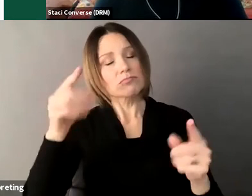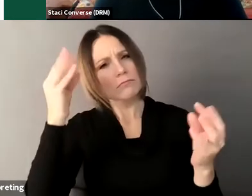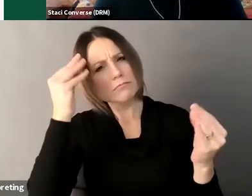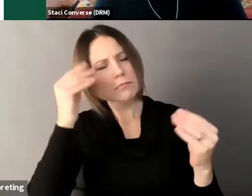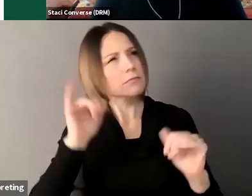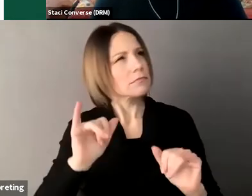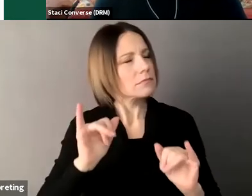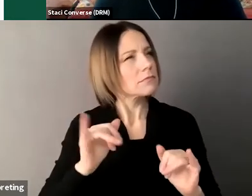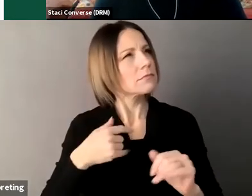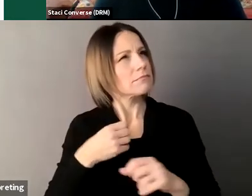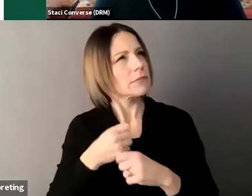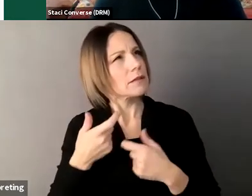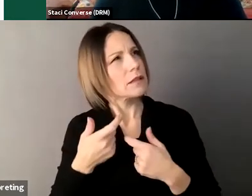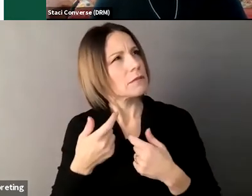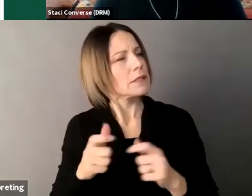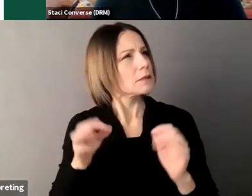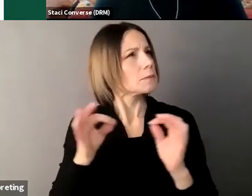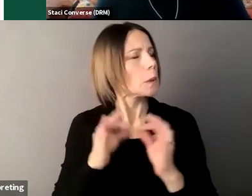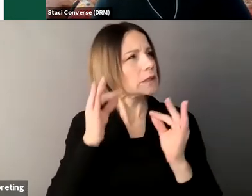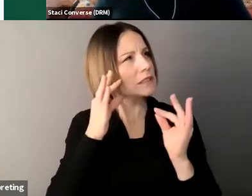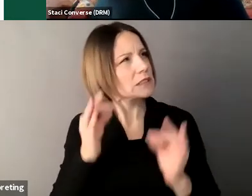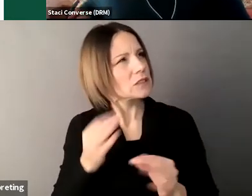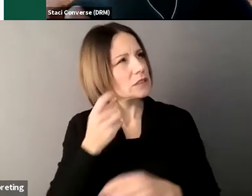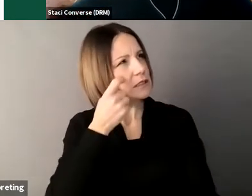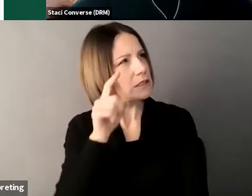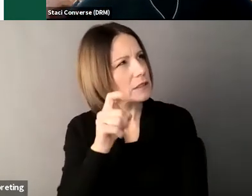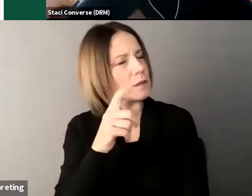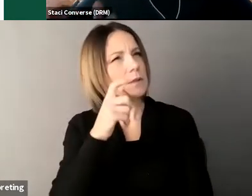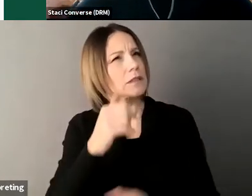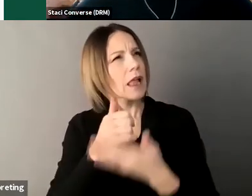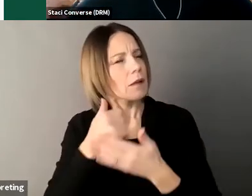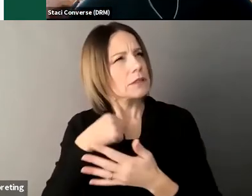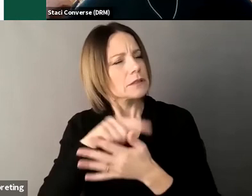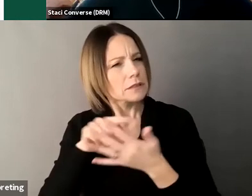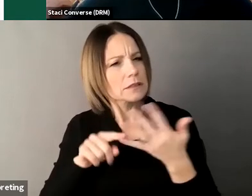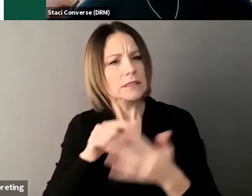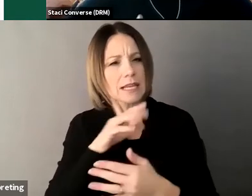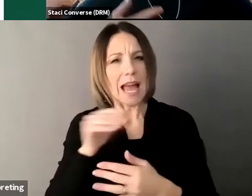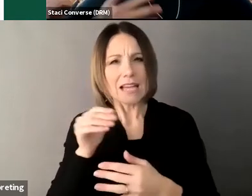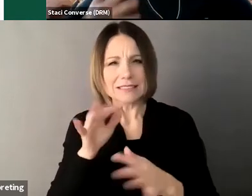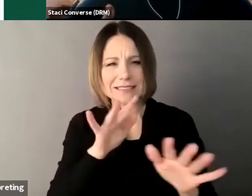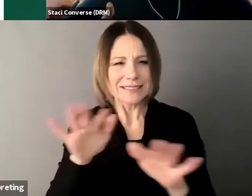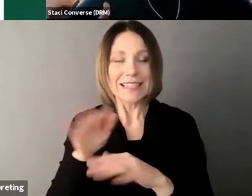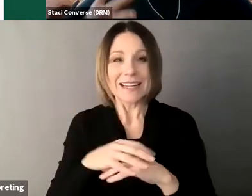for yourself um so um that is supported decision-making that is exactly you know